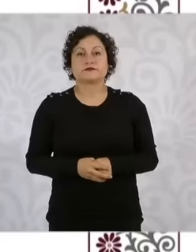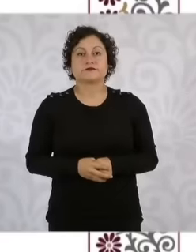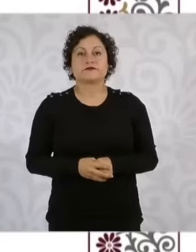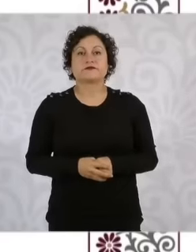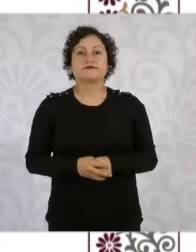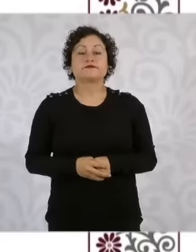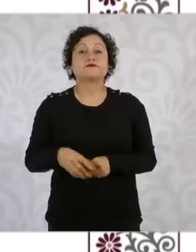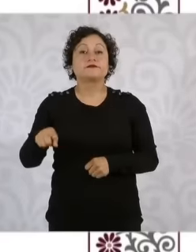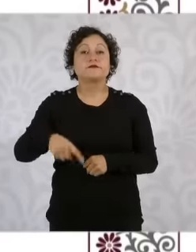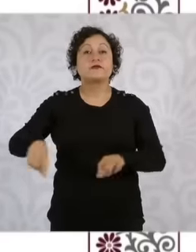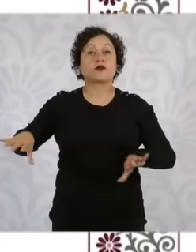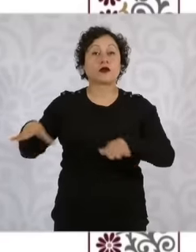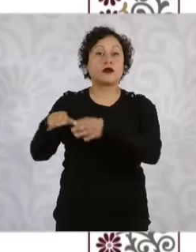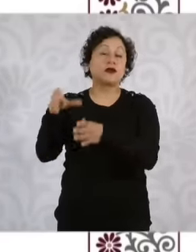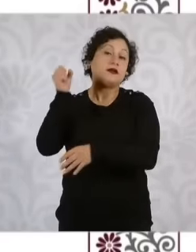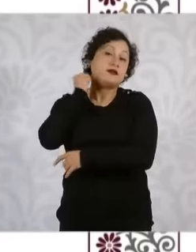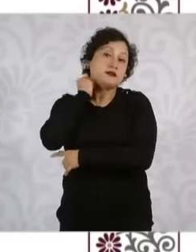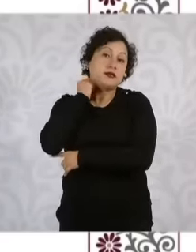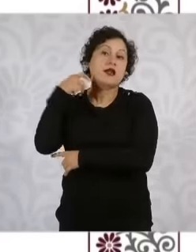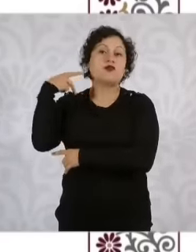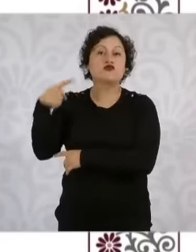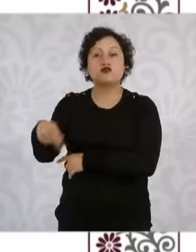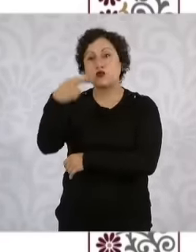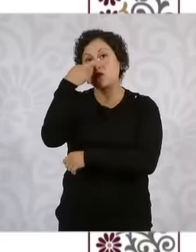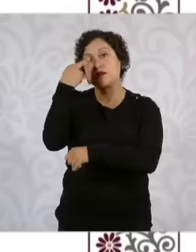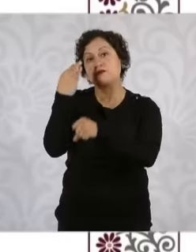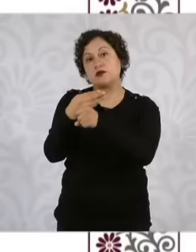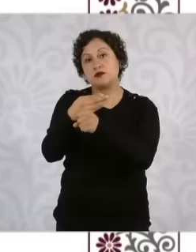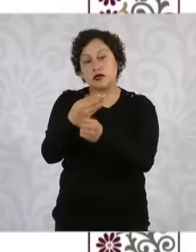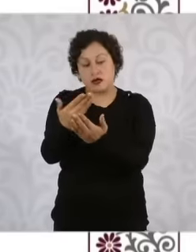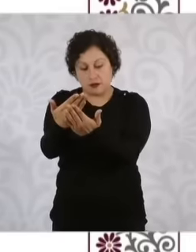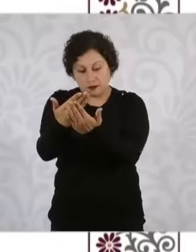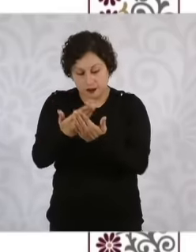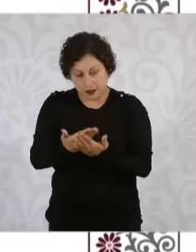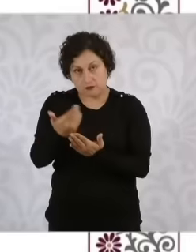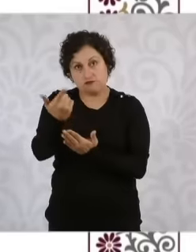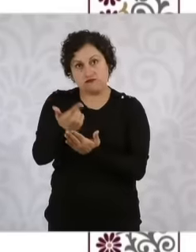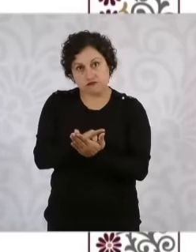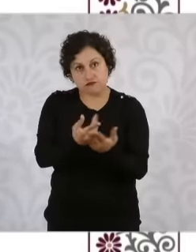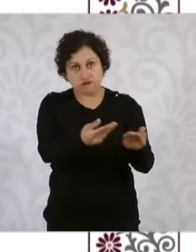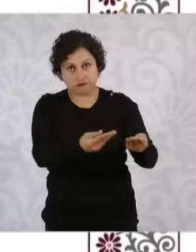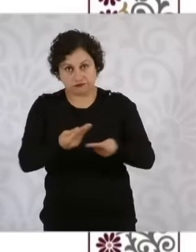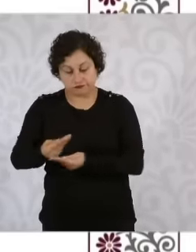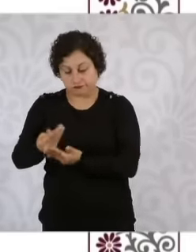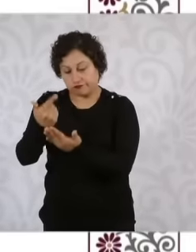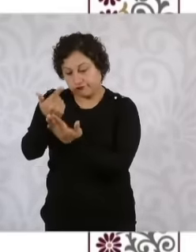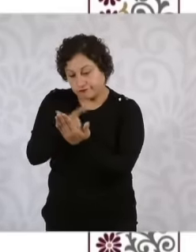of the Republic will integrate the list of the judging persons who are in office,